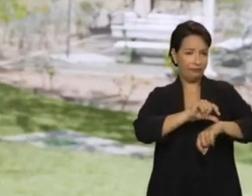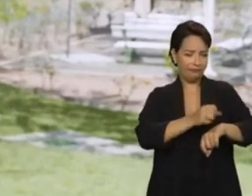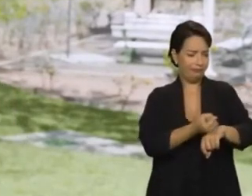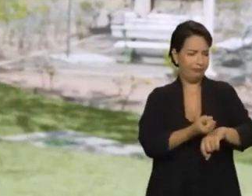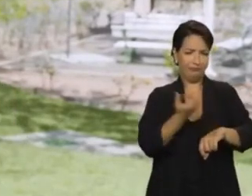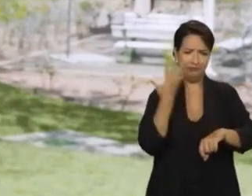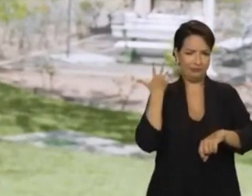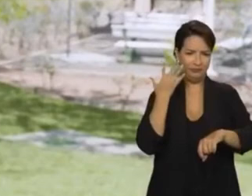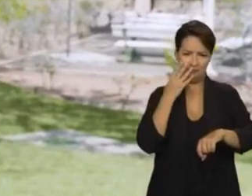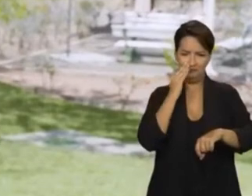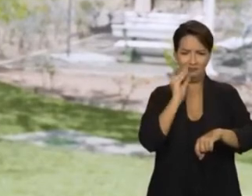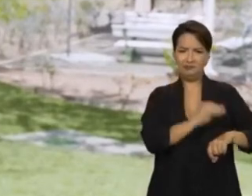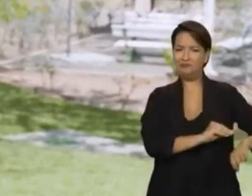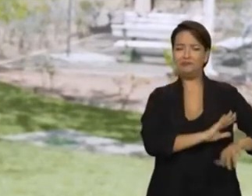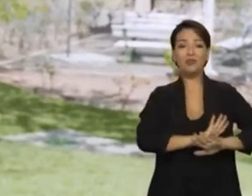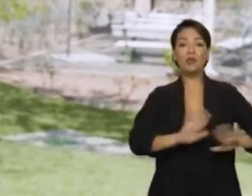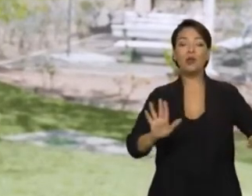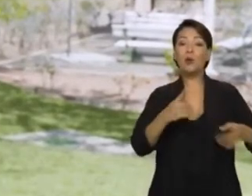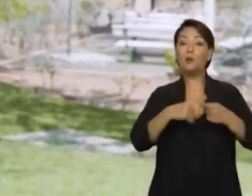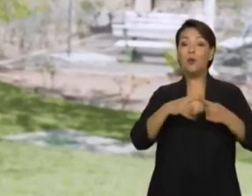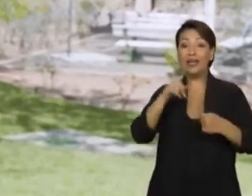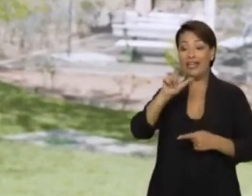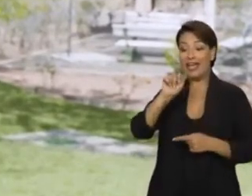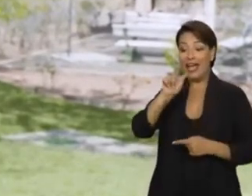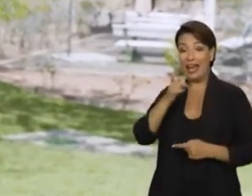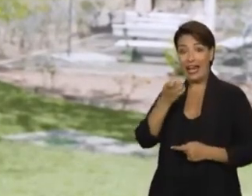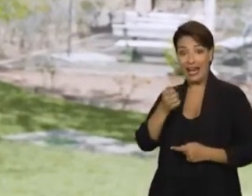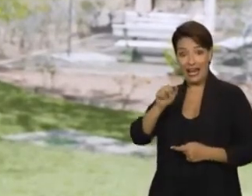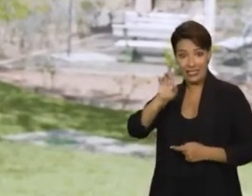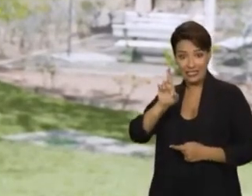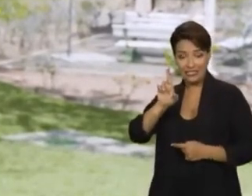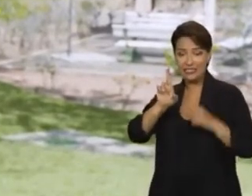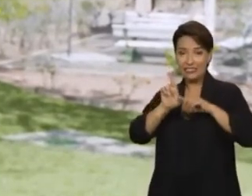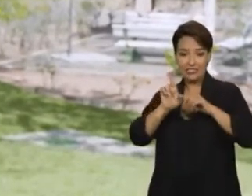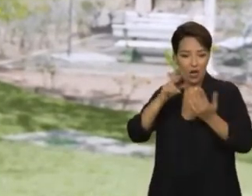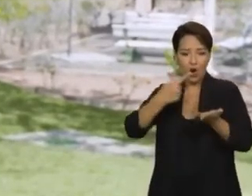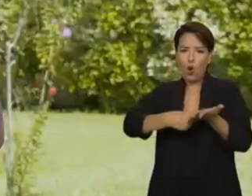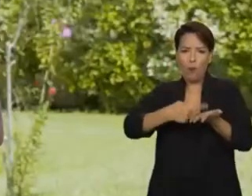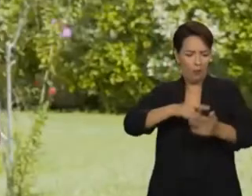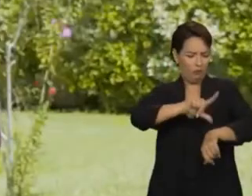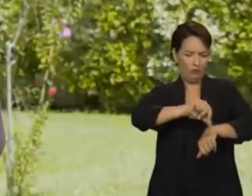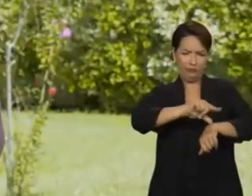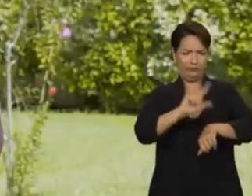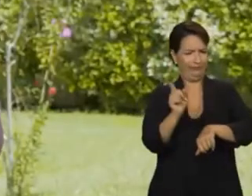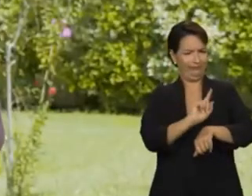because, for me, leisure is about not having a commitment with time. It's about being able to relax.